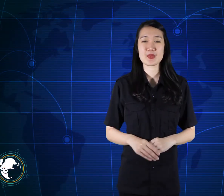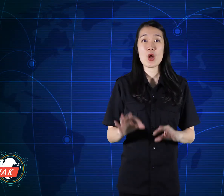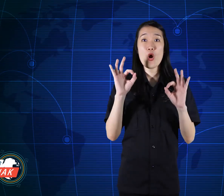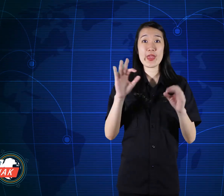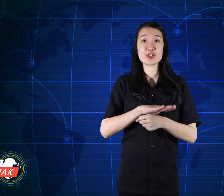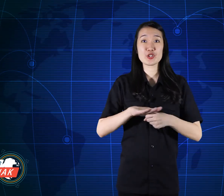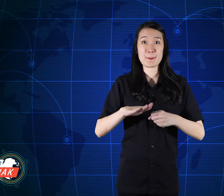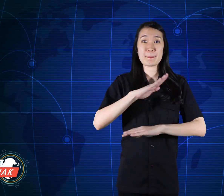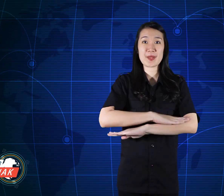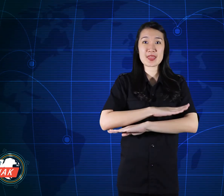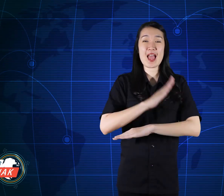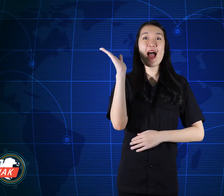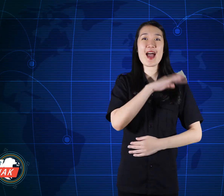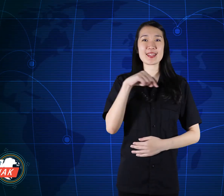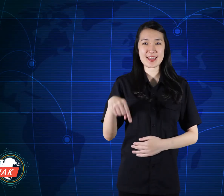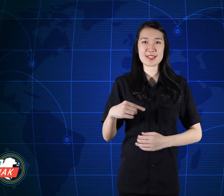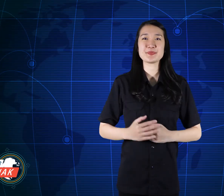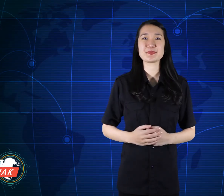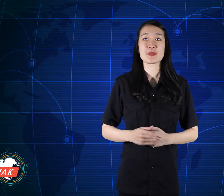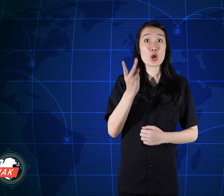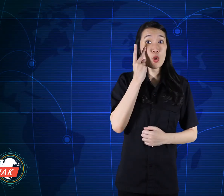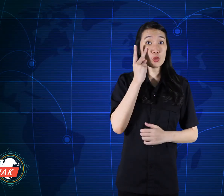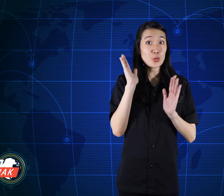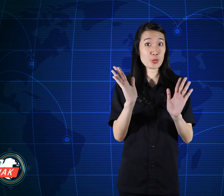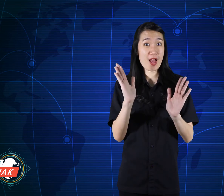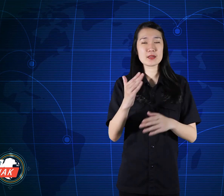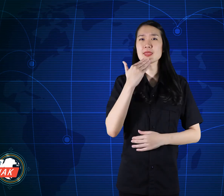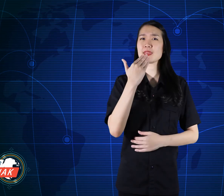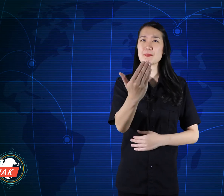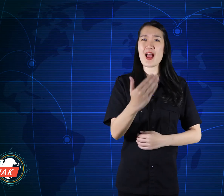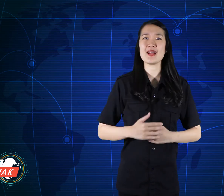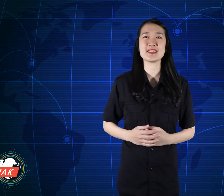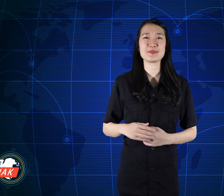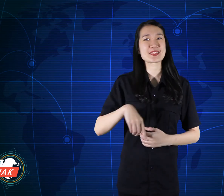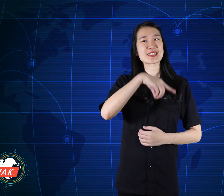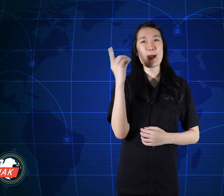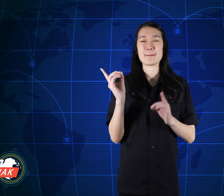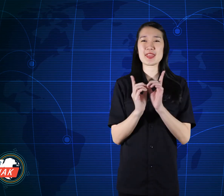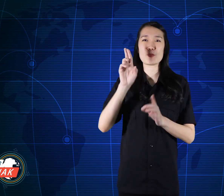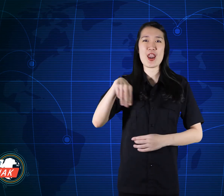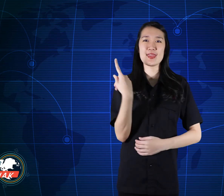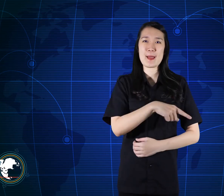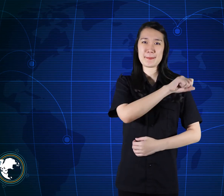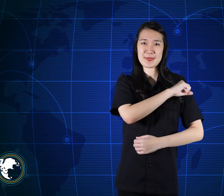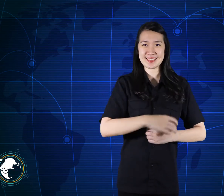Okay enough news for today. Thank you for watching. See you again at KamiBijak.